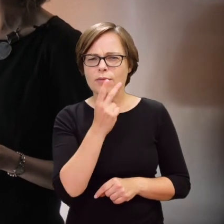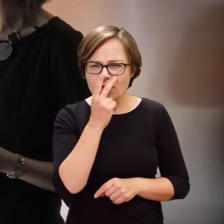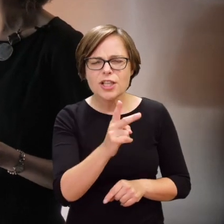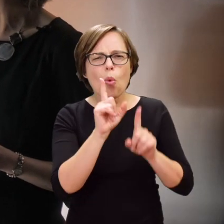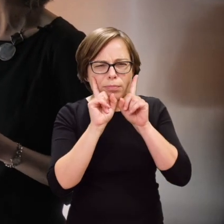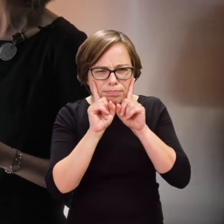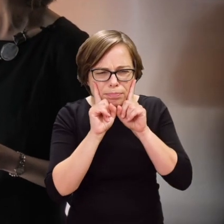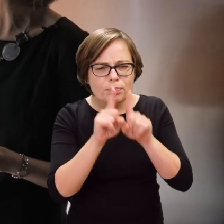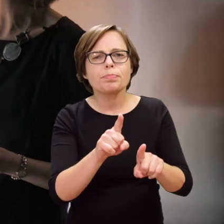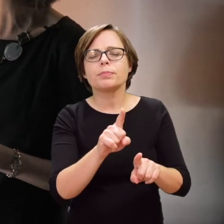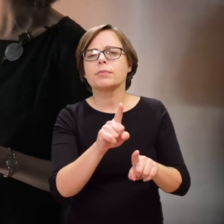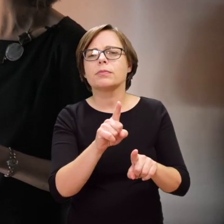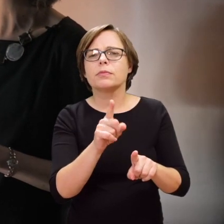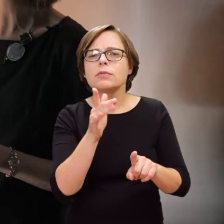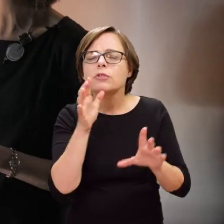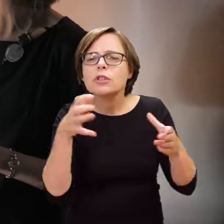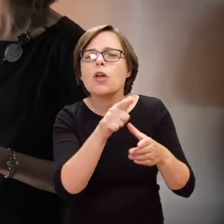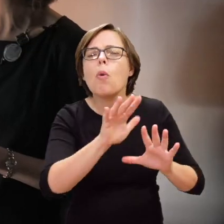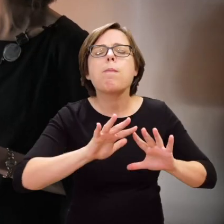the eye did really see what happened during the Uprising.